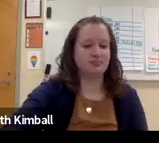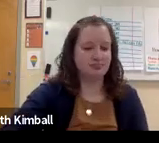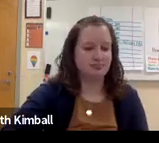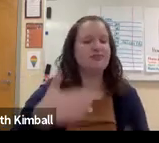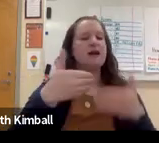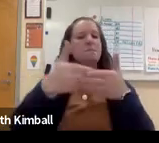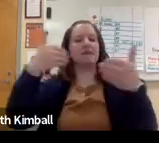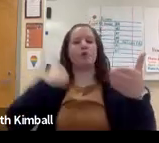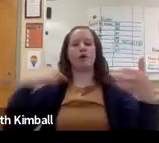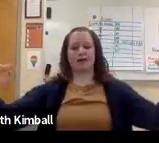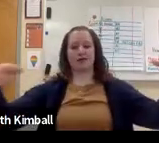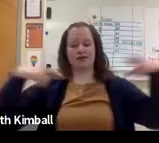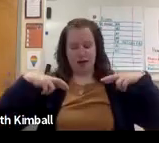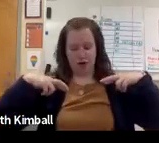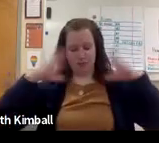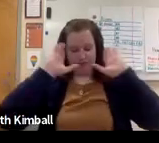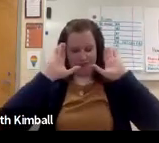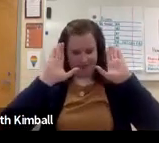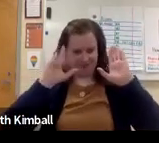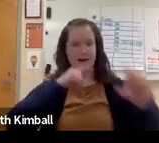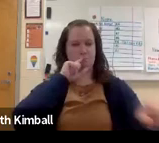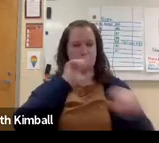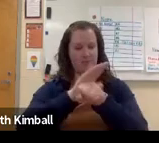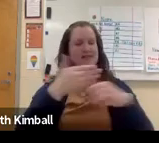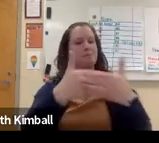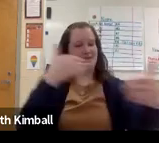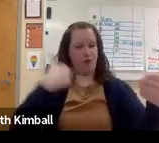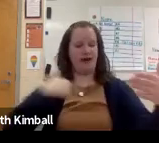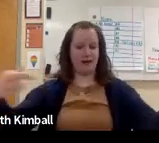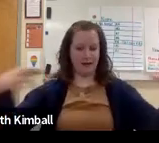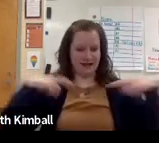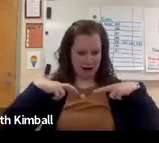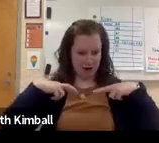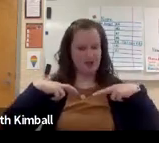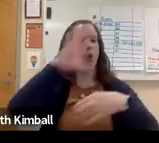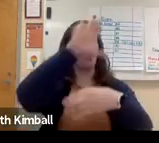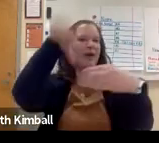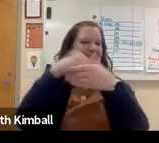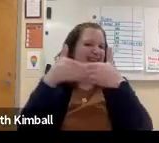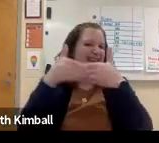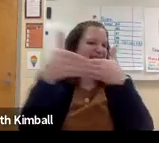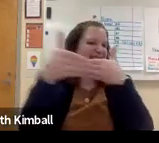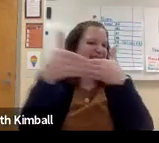And it will be coming soon. Sometime at least before I retire. I don't know when, though.